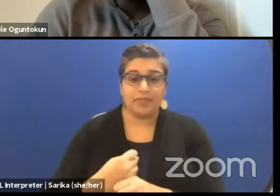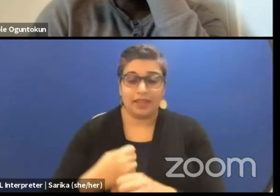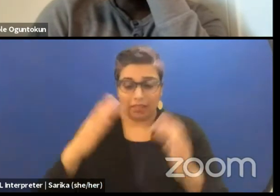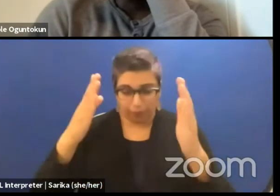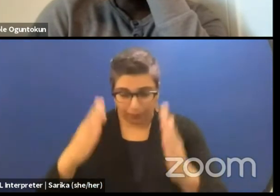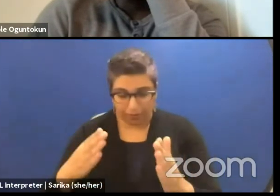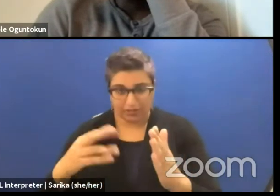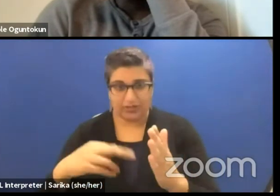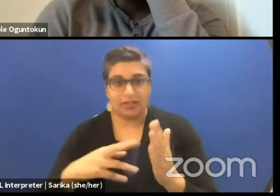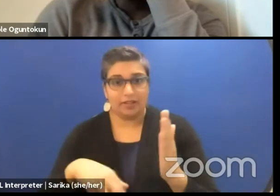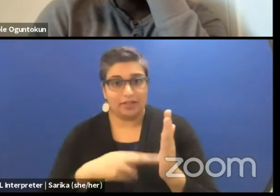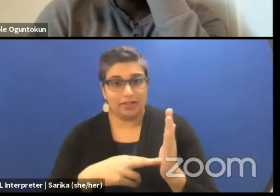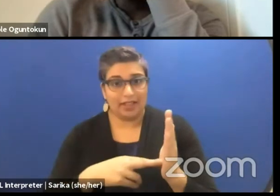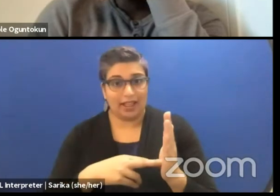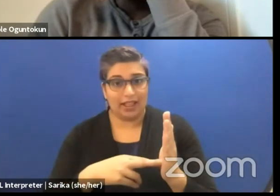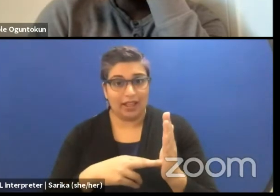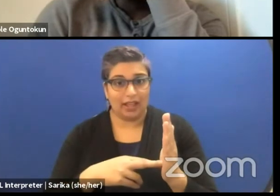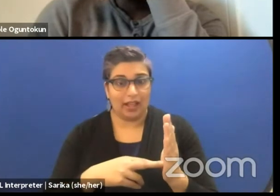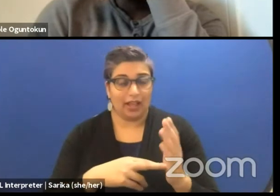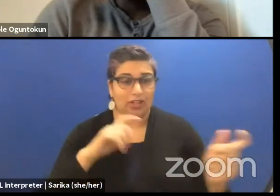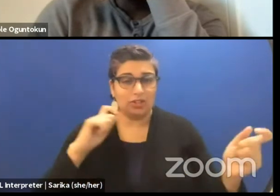has changed greatly from one person to multiple people.